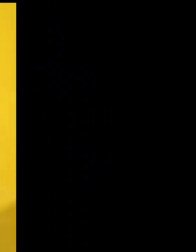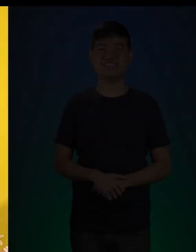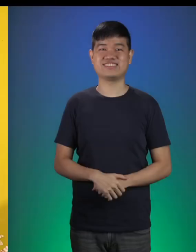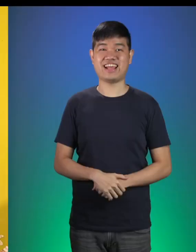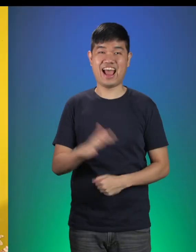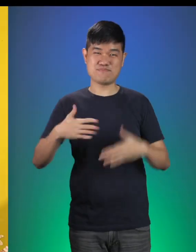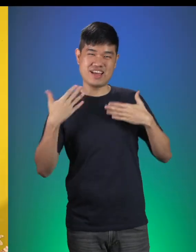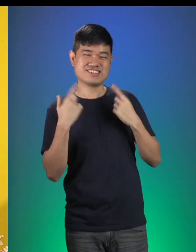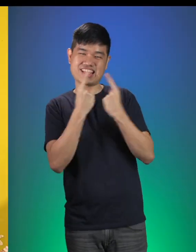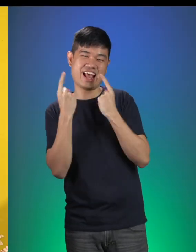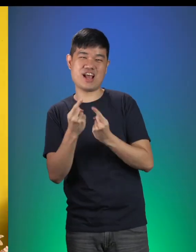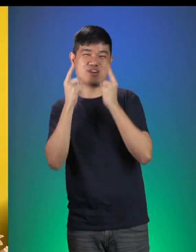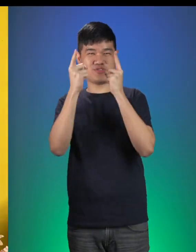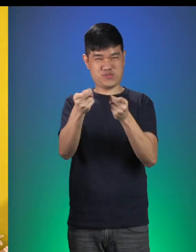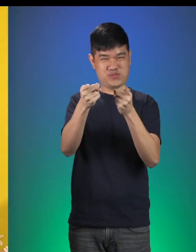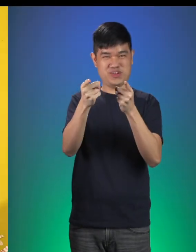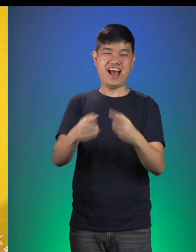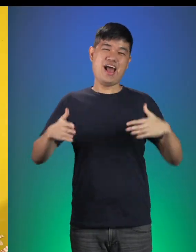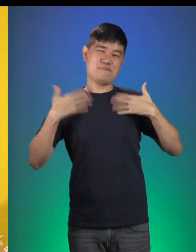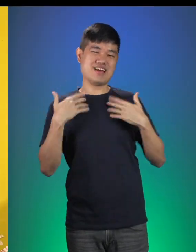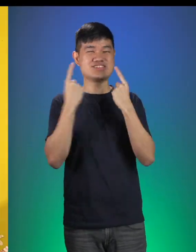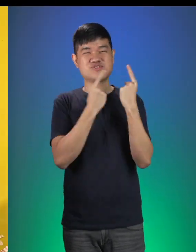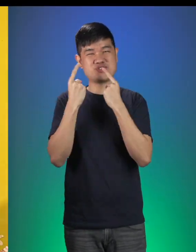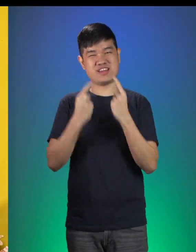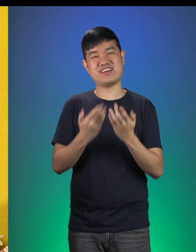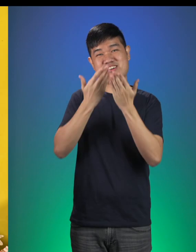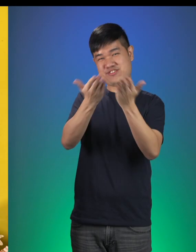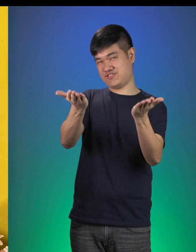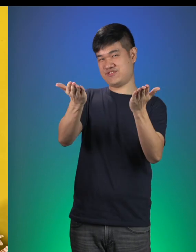Dwayne: Happy Birthday To You